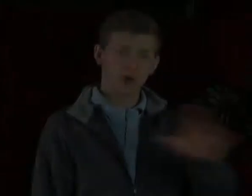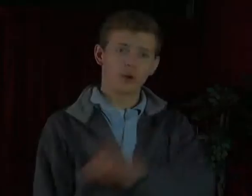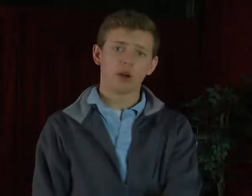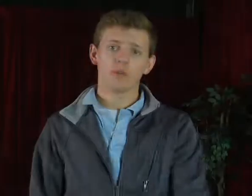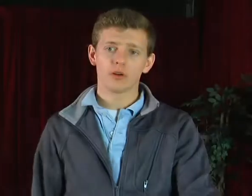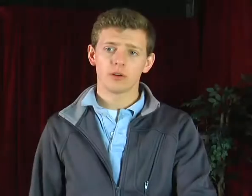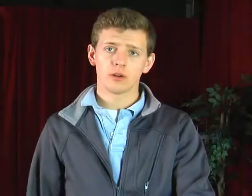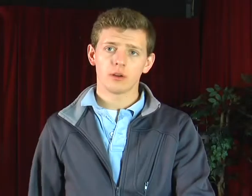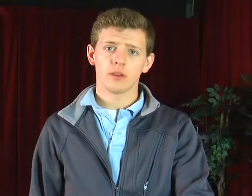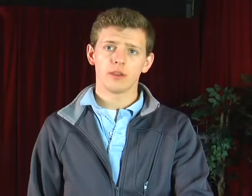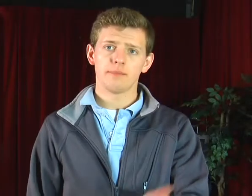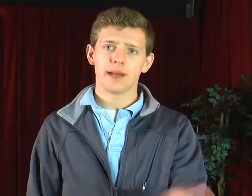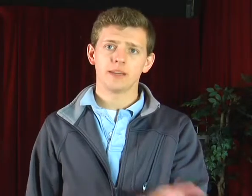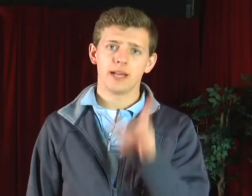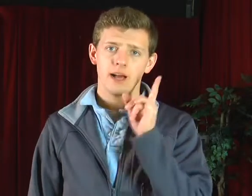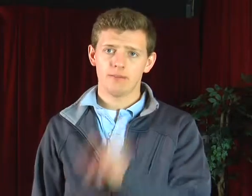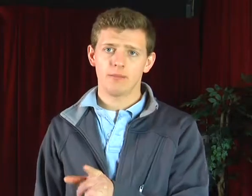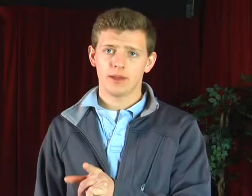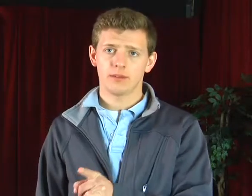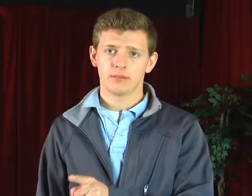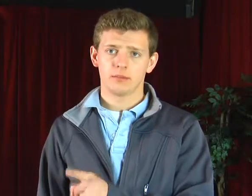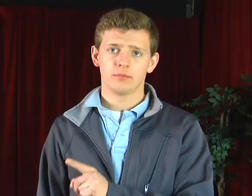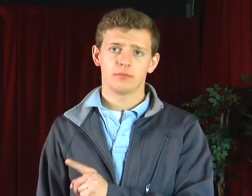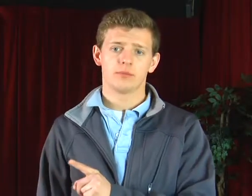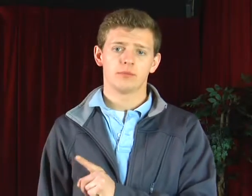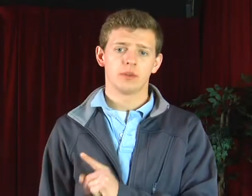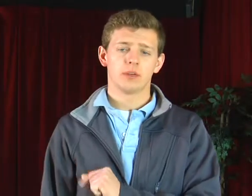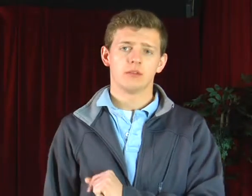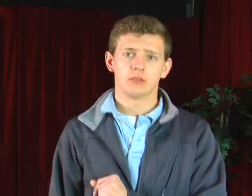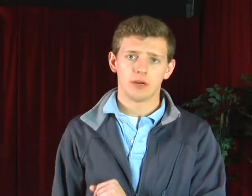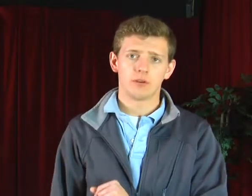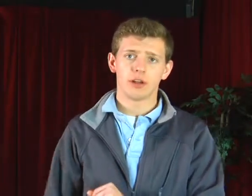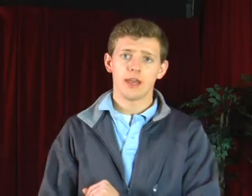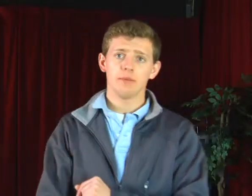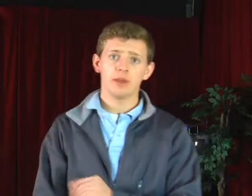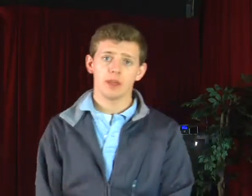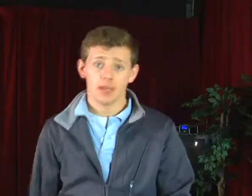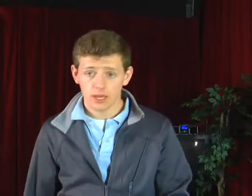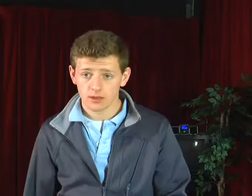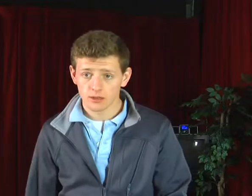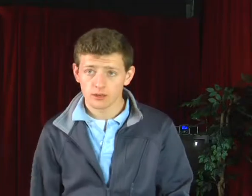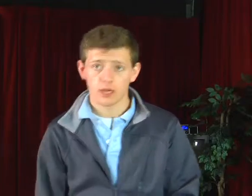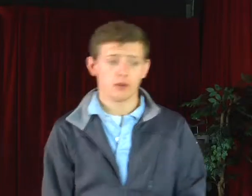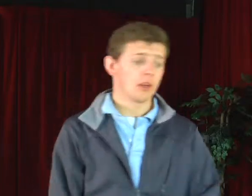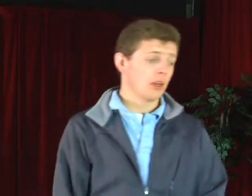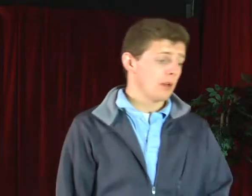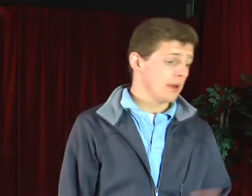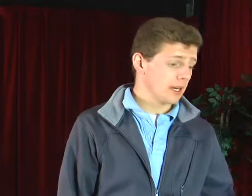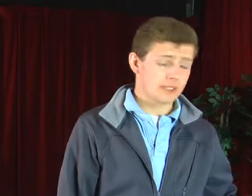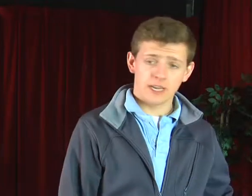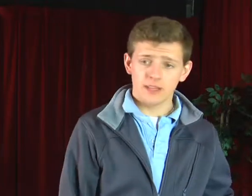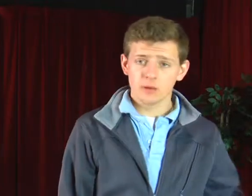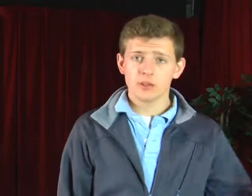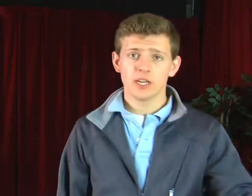And we are going over the manual alphabet. Now we're on M and N. Now, American sign language,